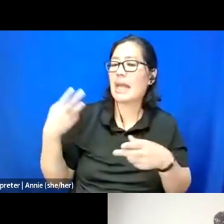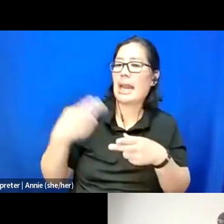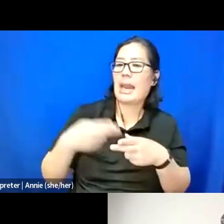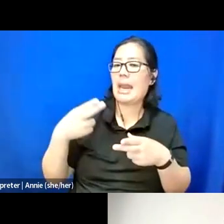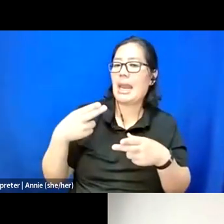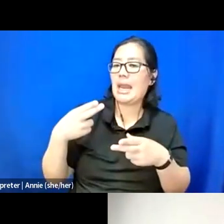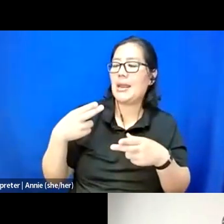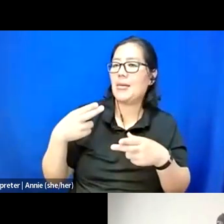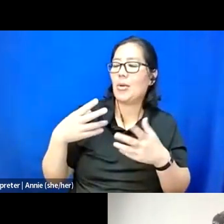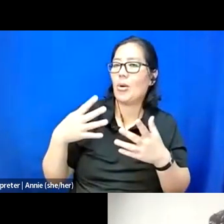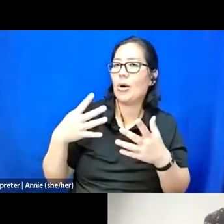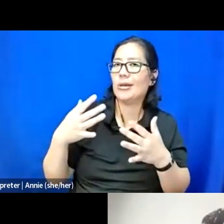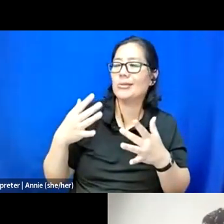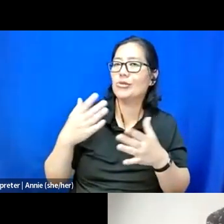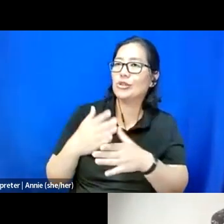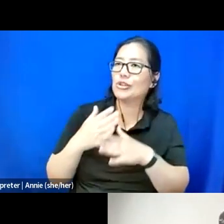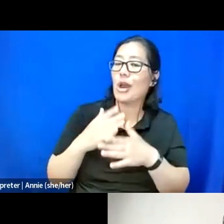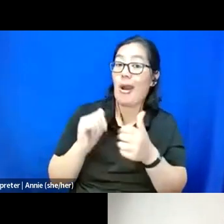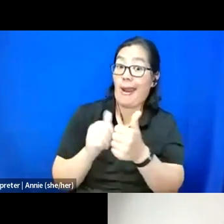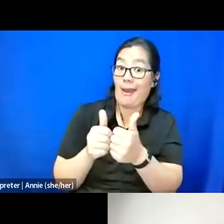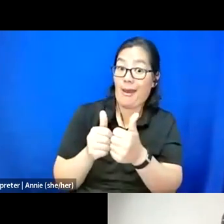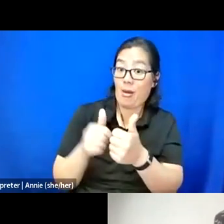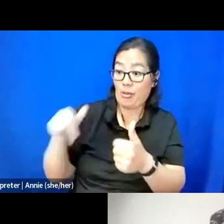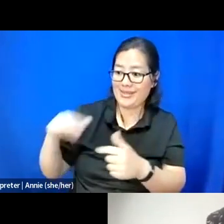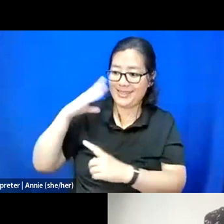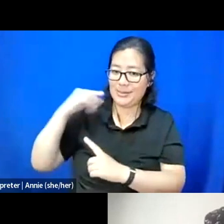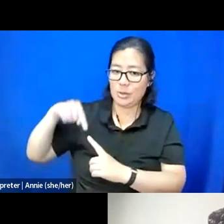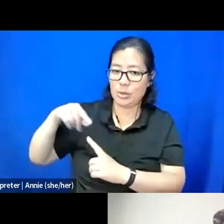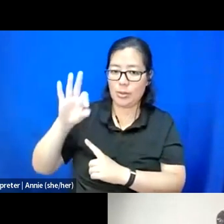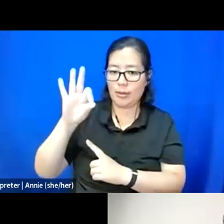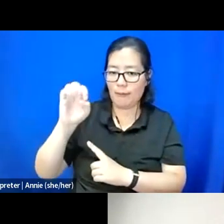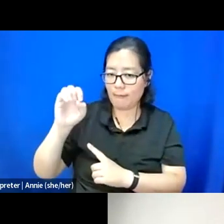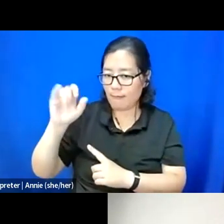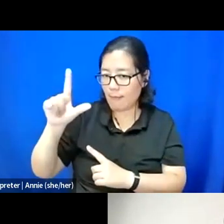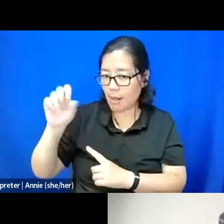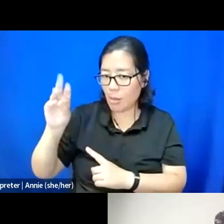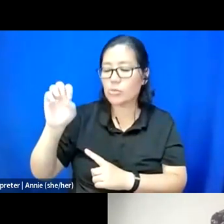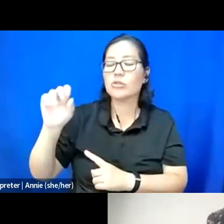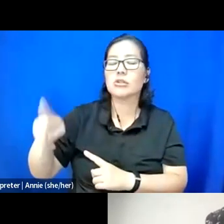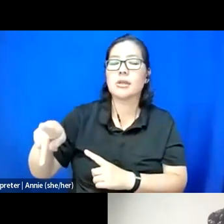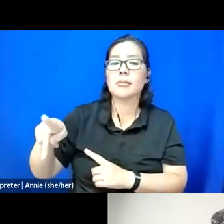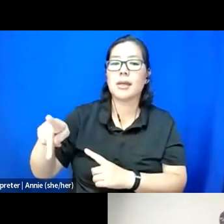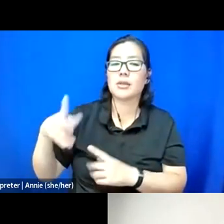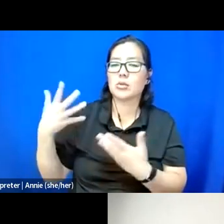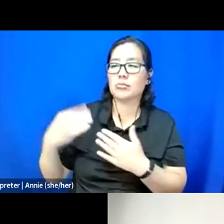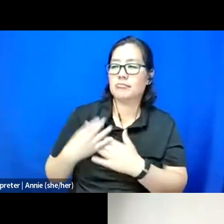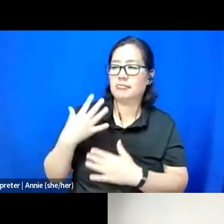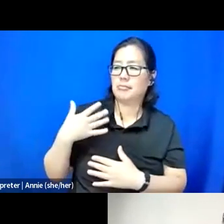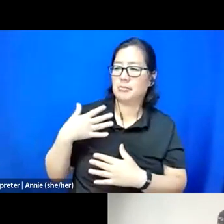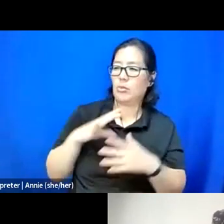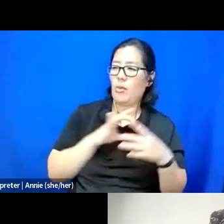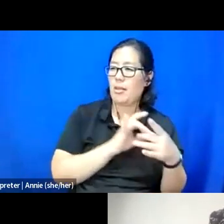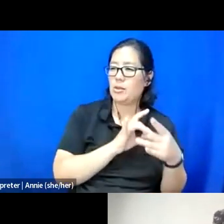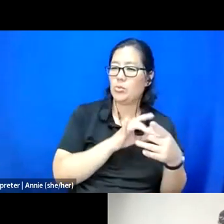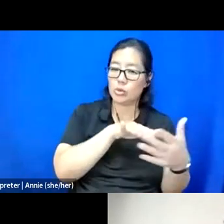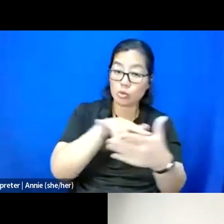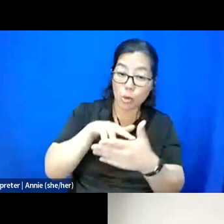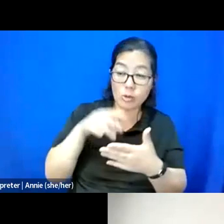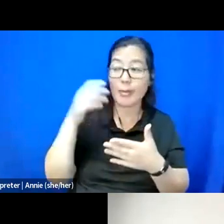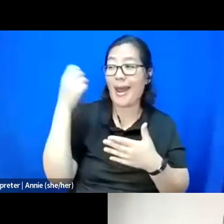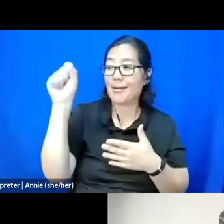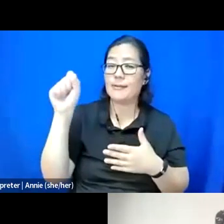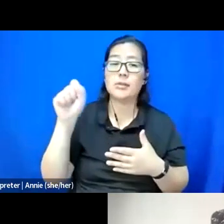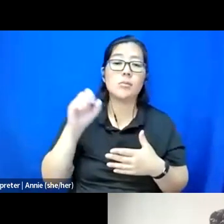that the fellowship has either informed your relationship to scholarship activism or if,